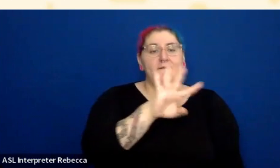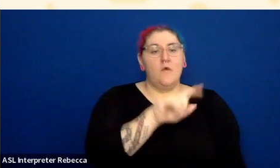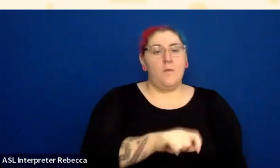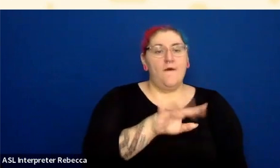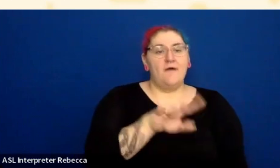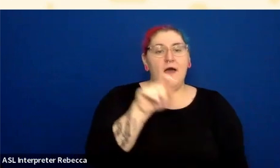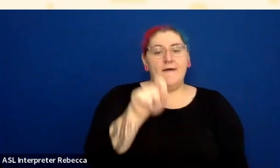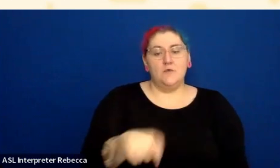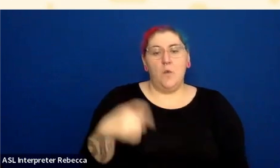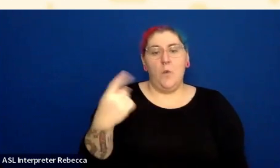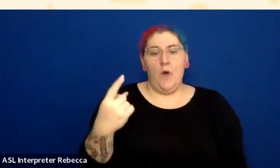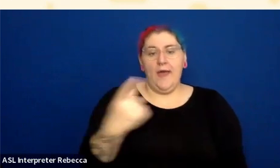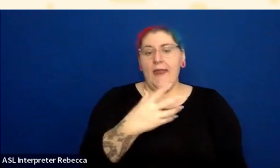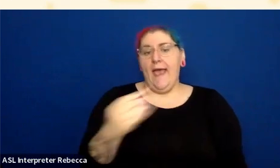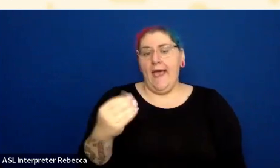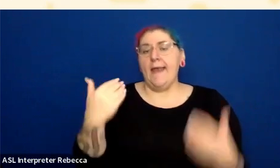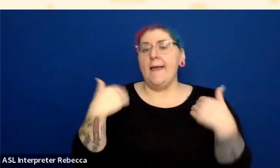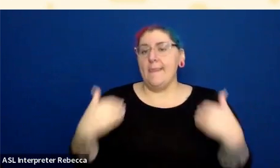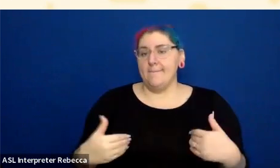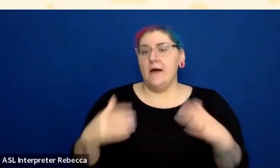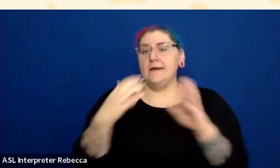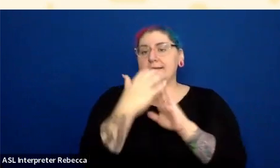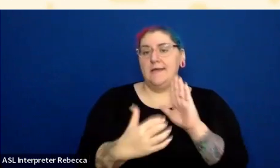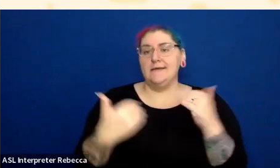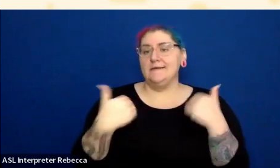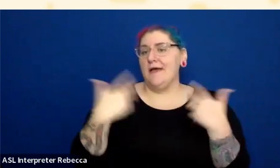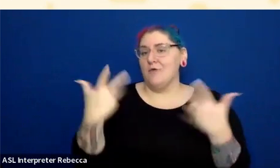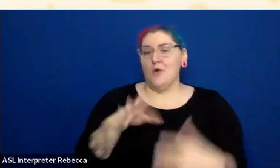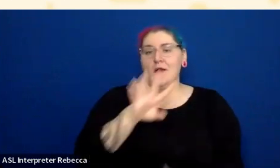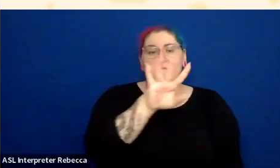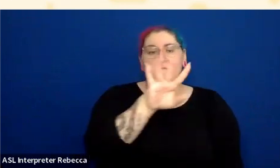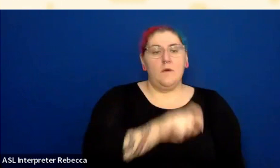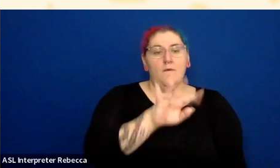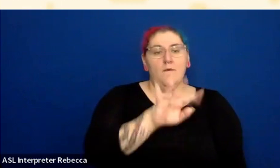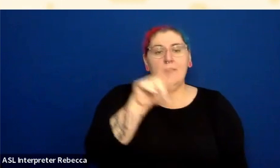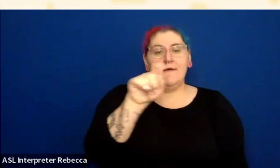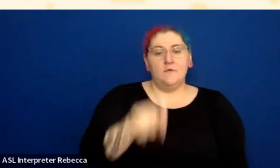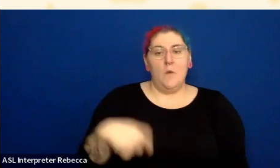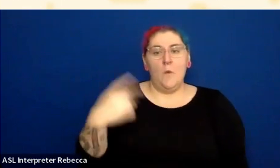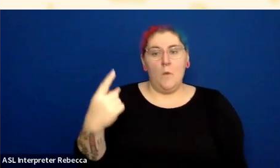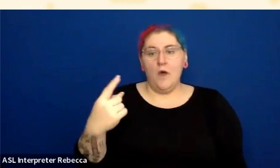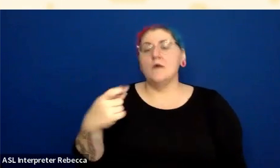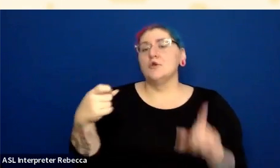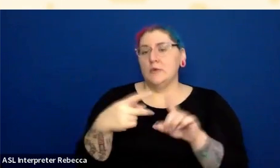So the link and body text pass on their own the text contrast requirement.